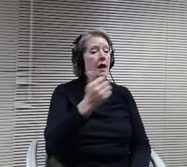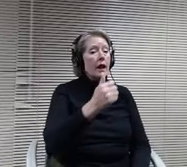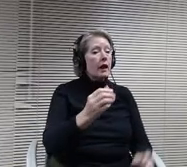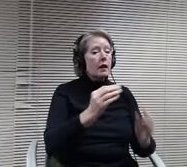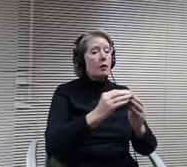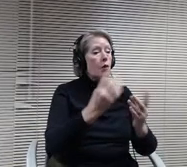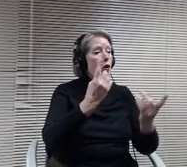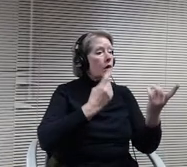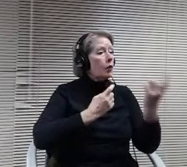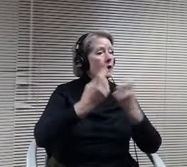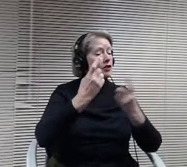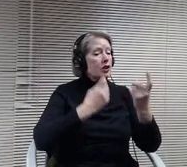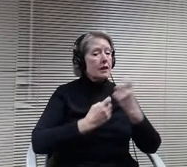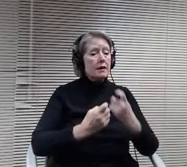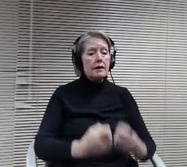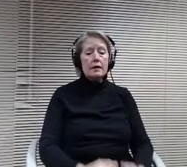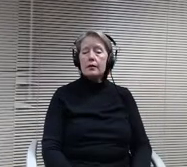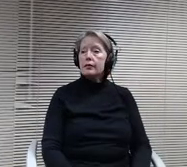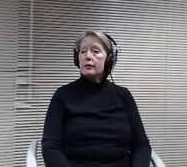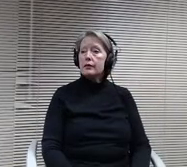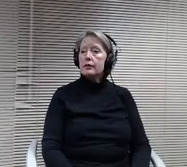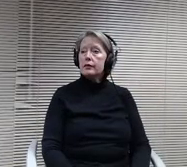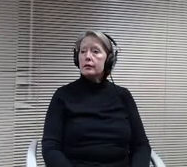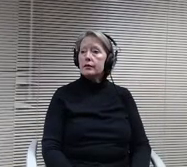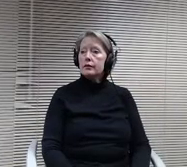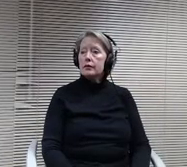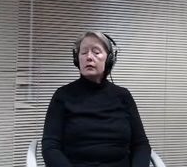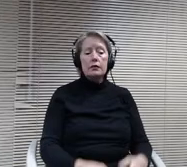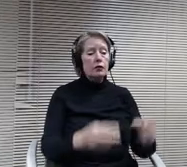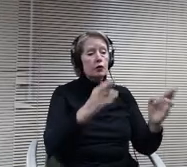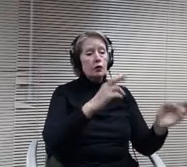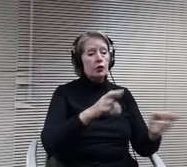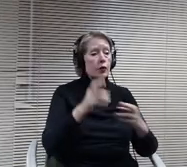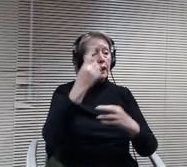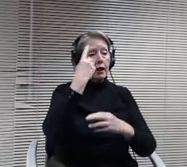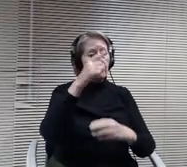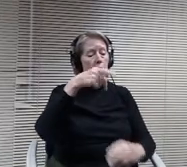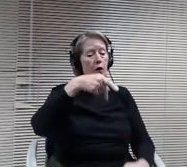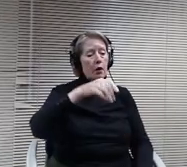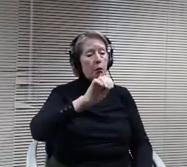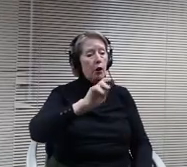May be ready for Paul to. Is that a little bit? Yes yes I my